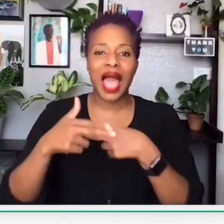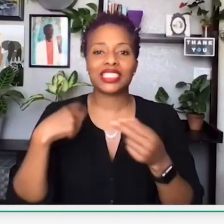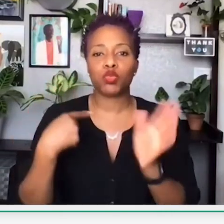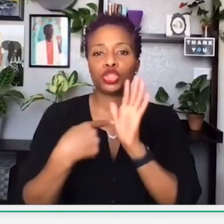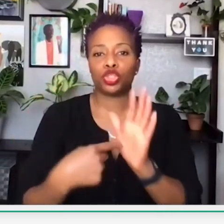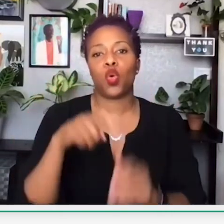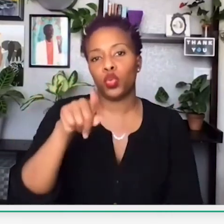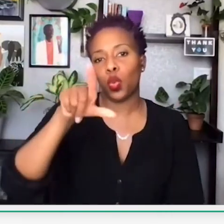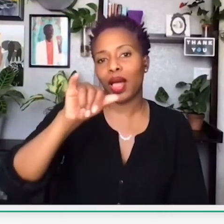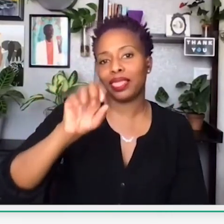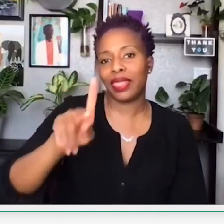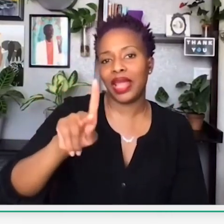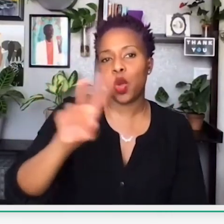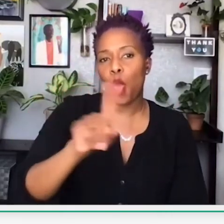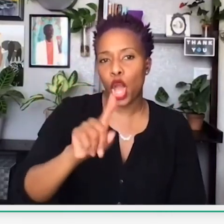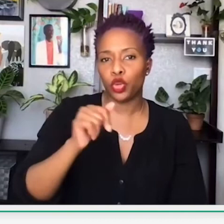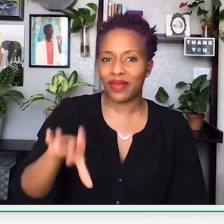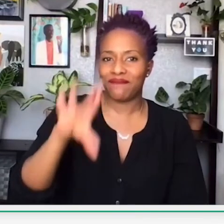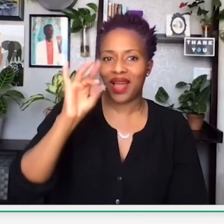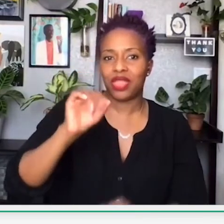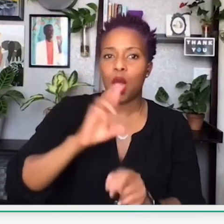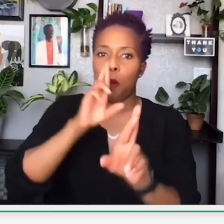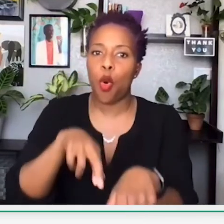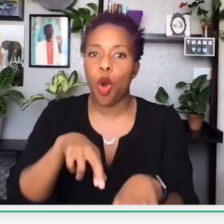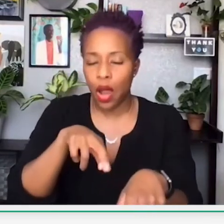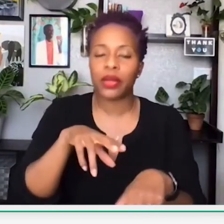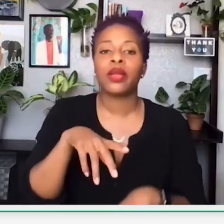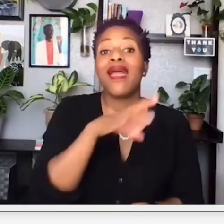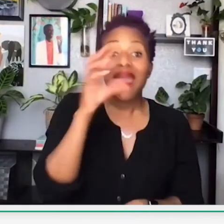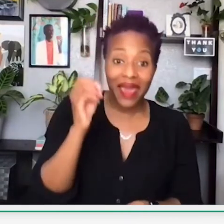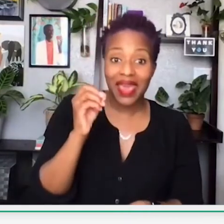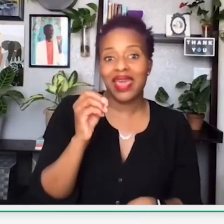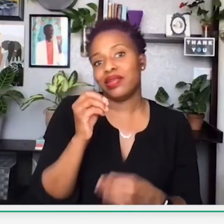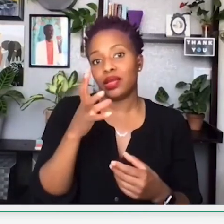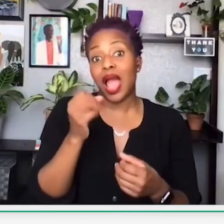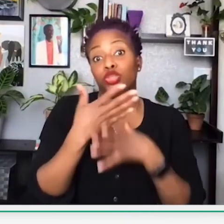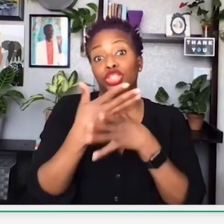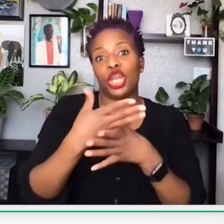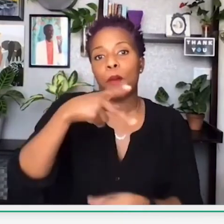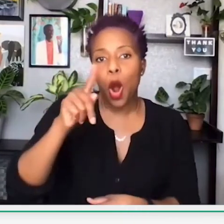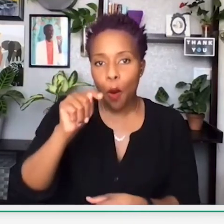the full data, I will be showing you later, where you can find a link